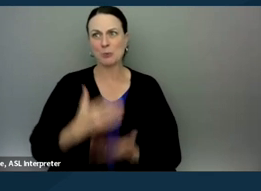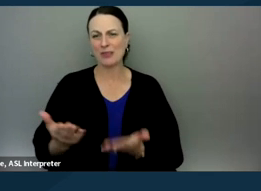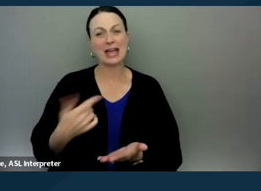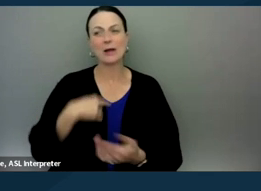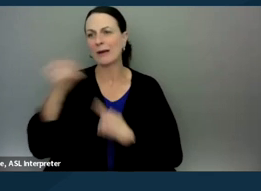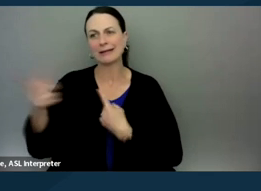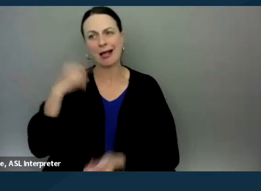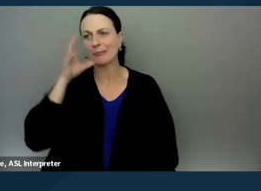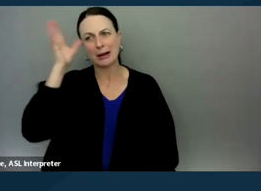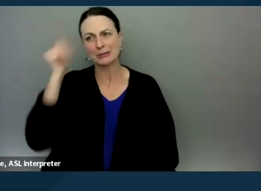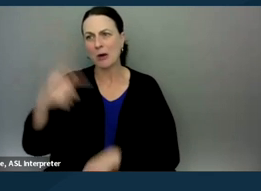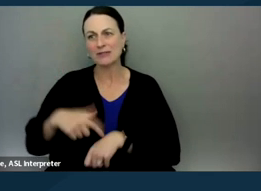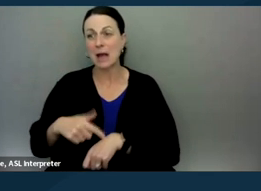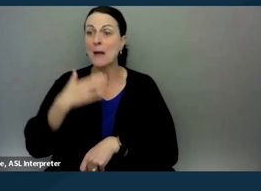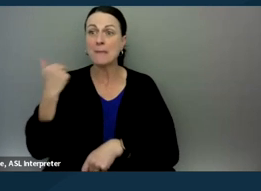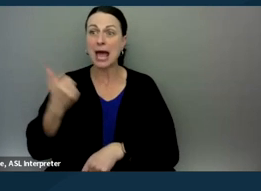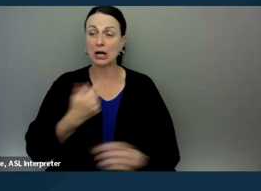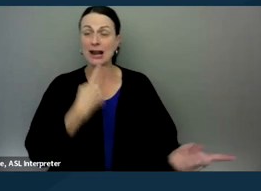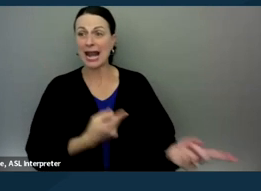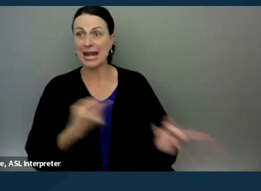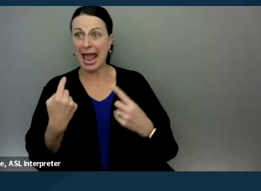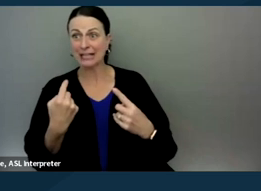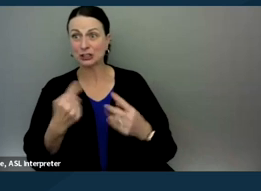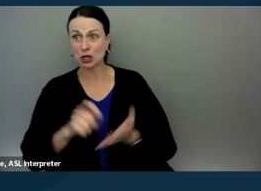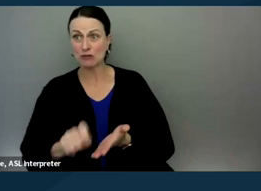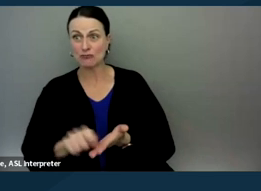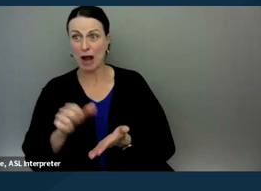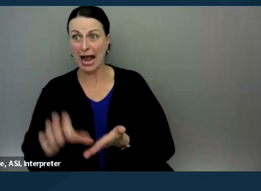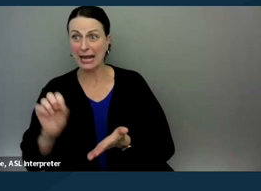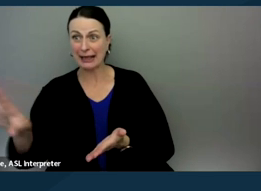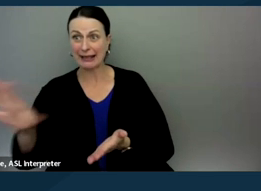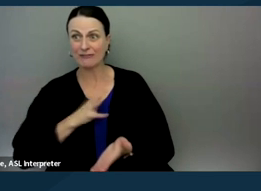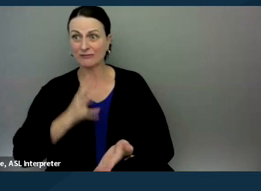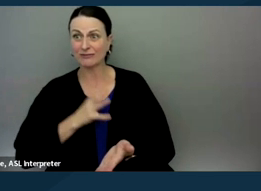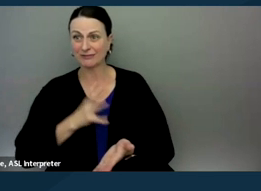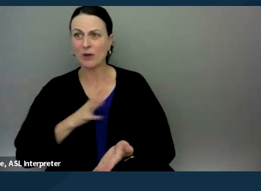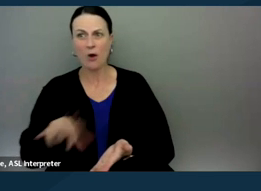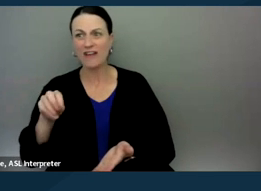all the time is it's better to get an answer in writing or, you know, find out whether they're gonna do something